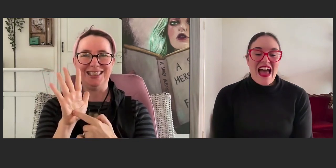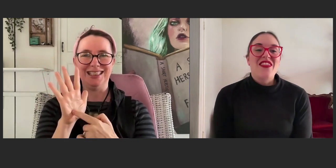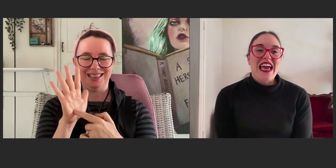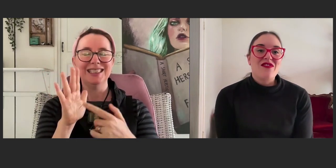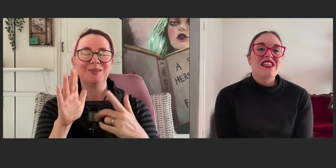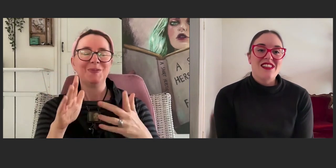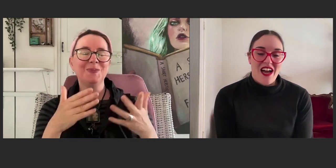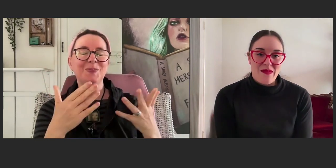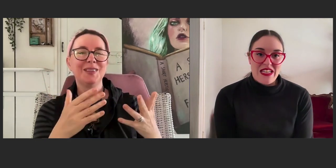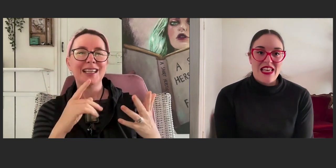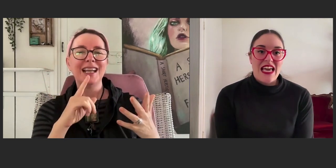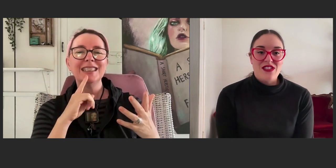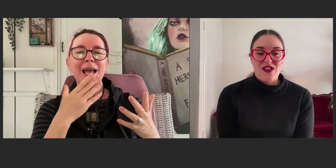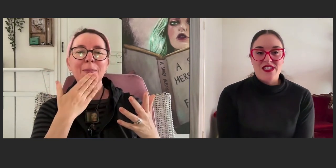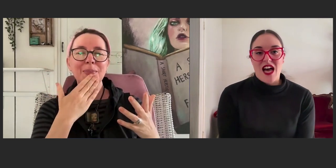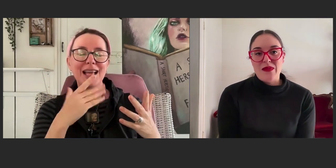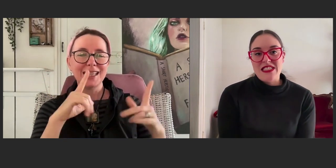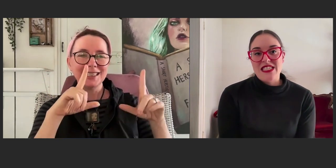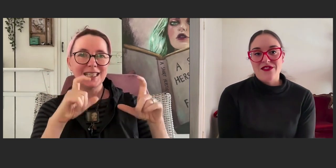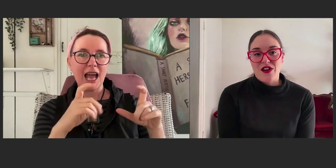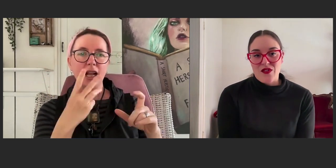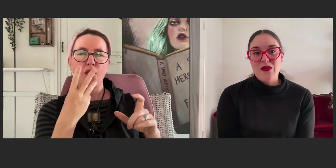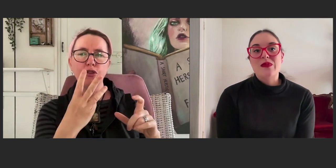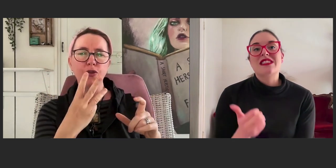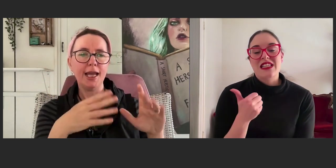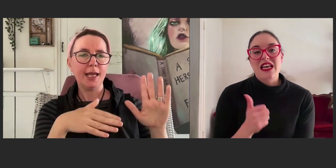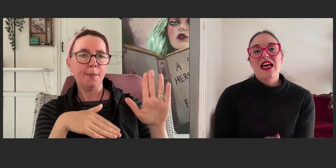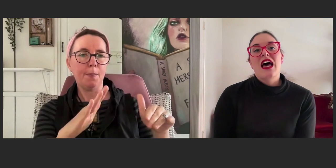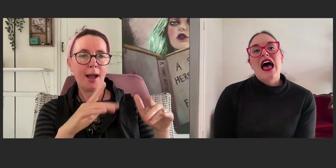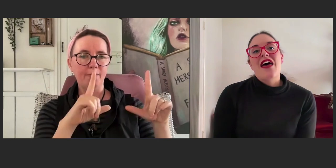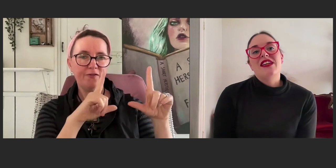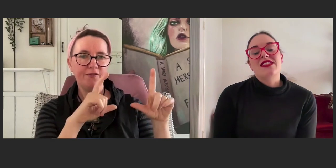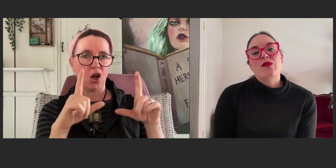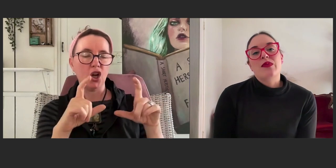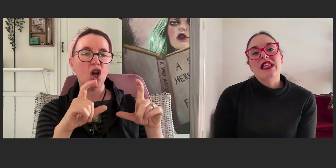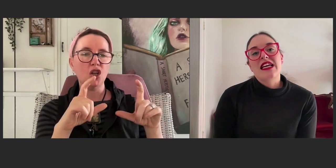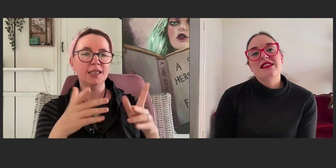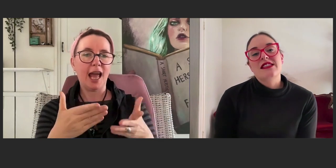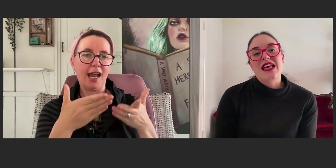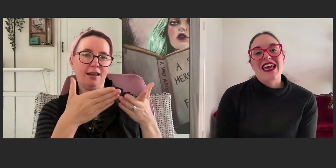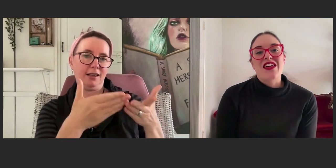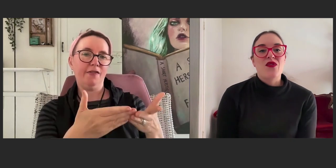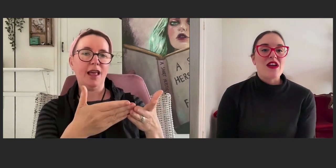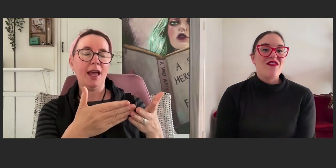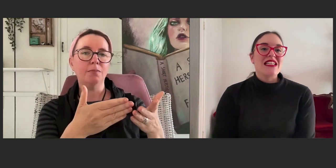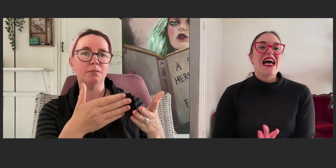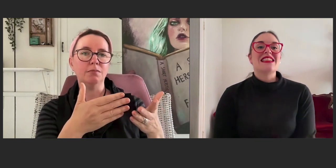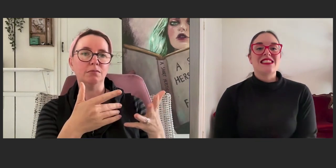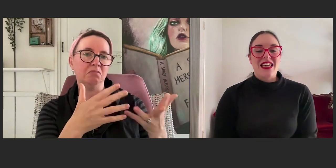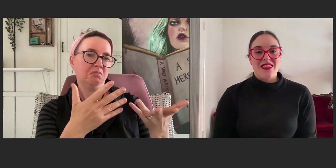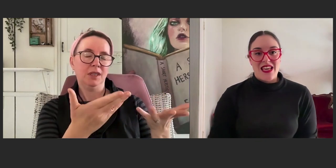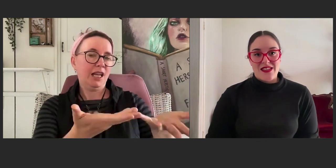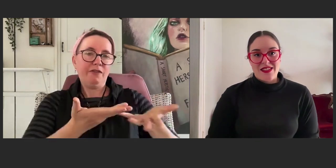and they gave an assignment, they gave different assignments to different groups and they said please say three fantastic things,